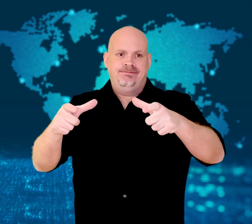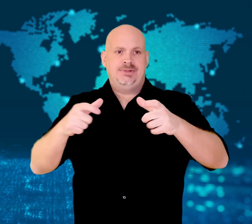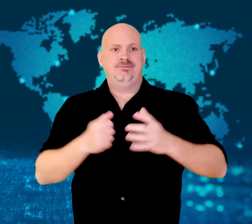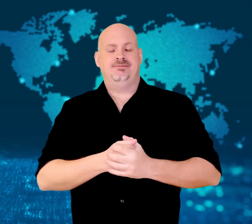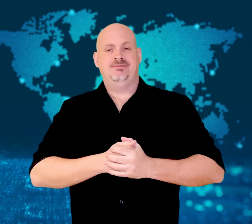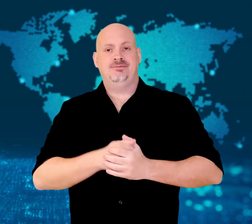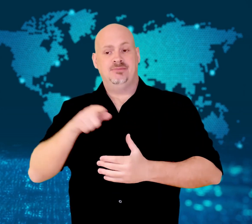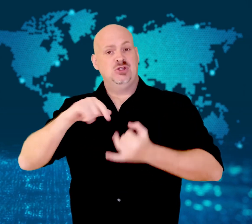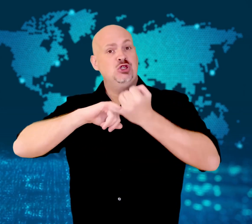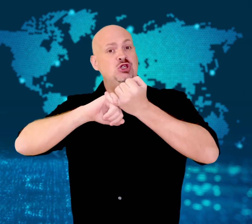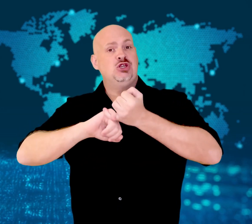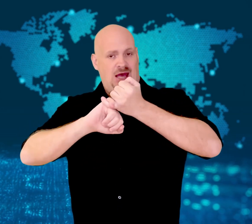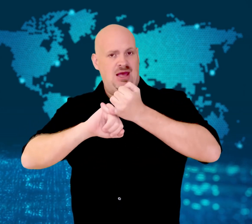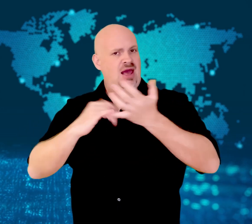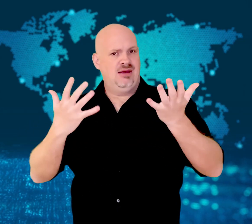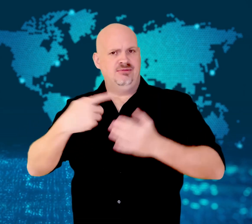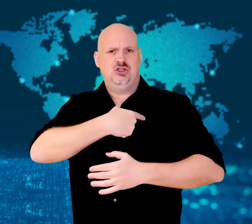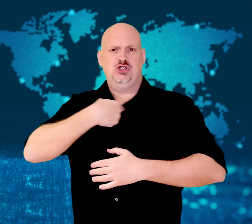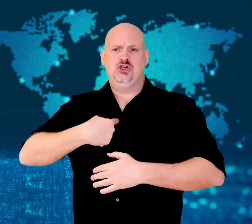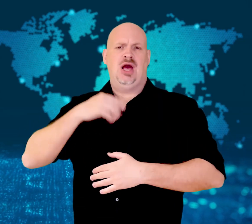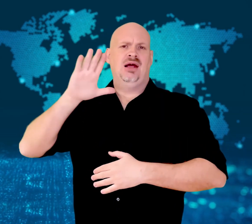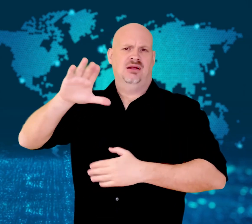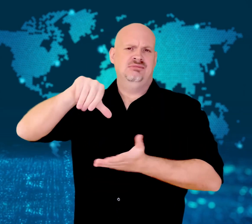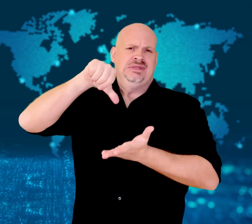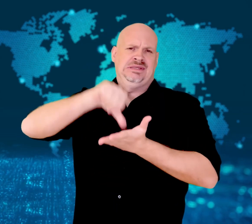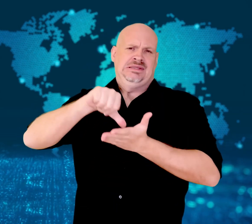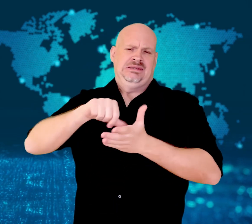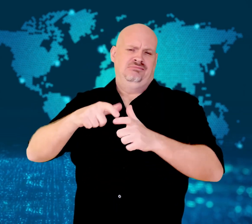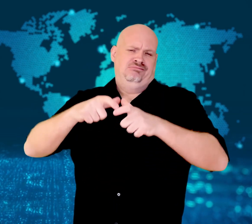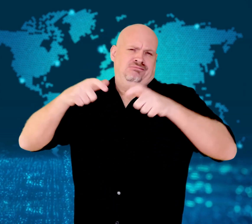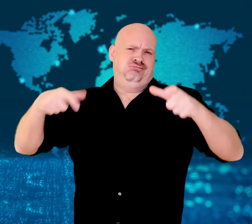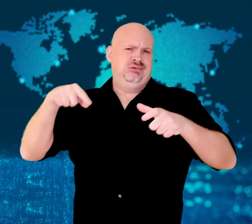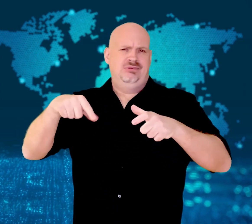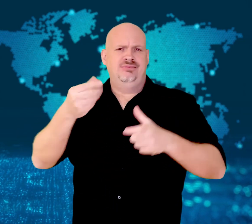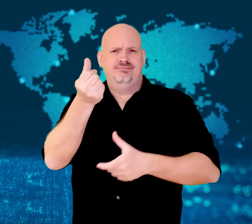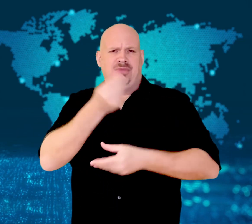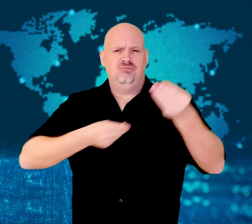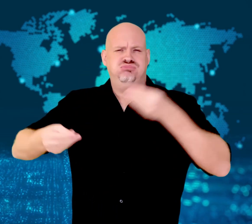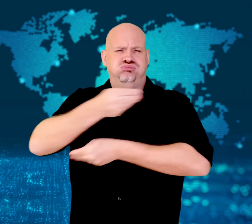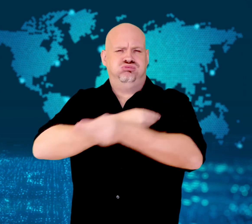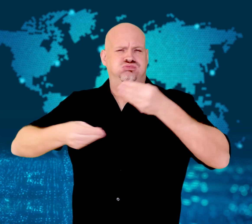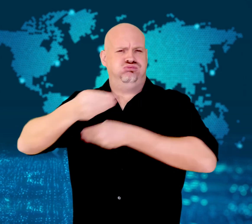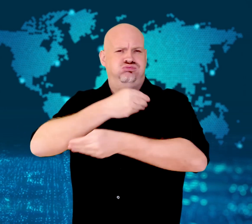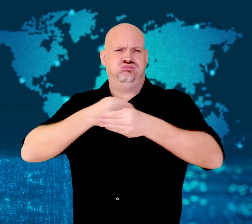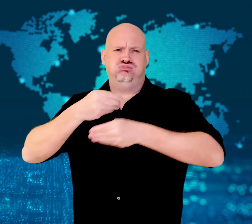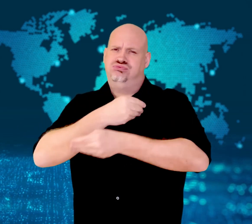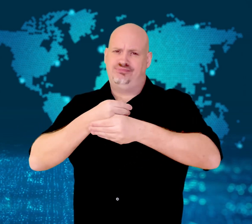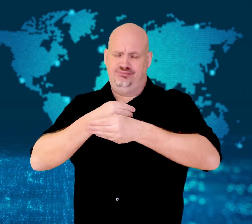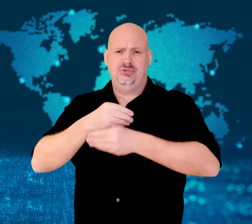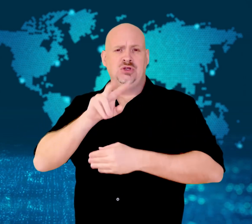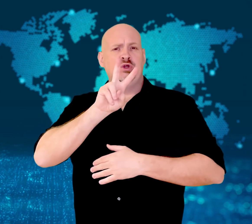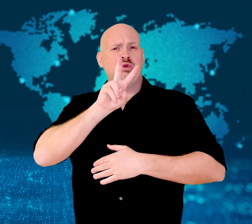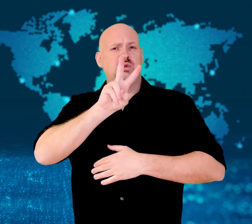Shanghai is China's financial capital, home to 25 million people.